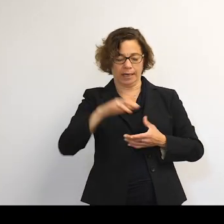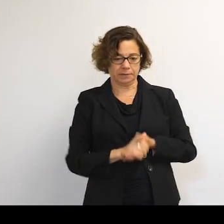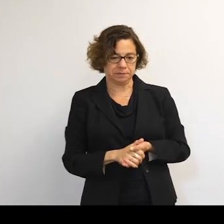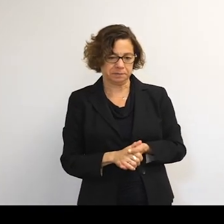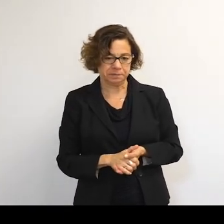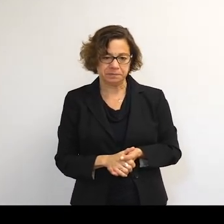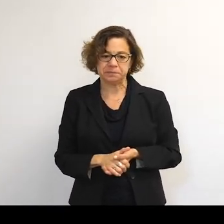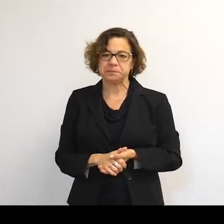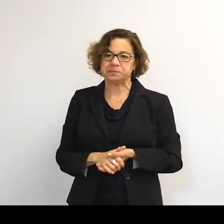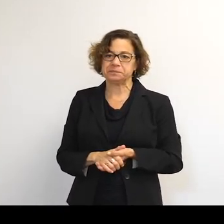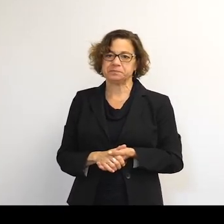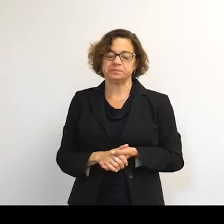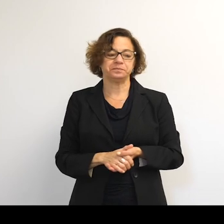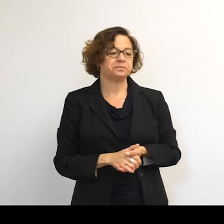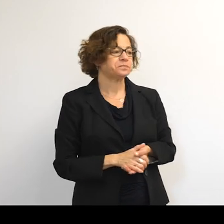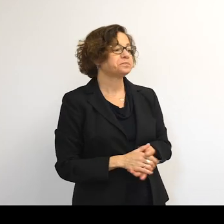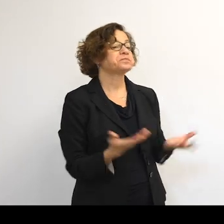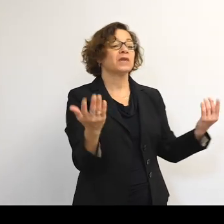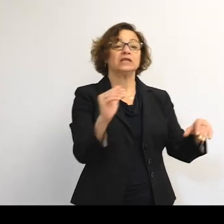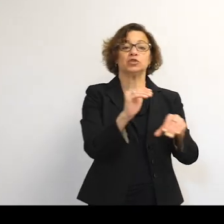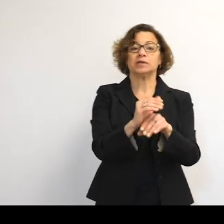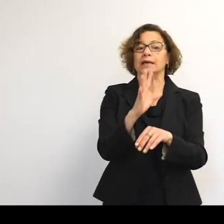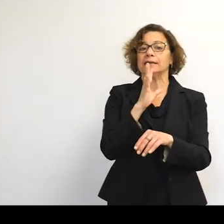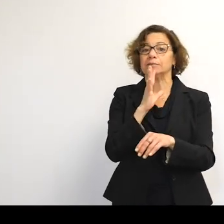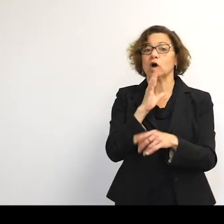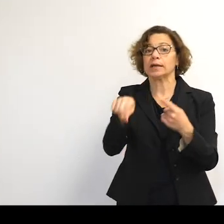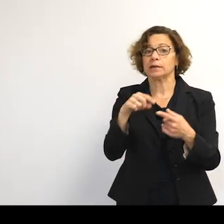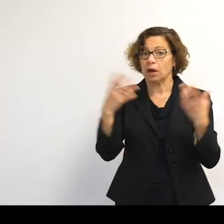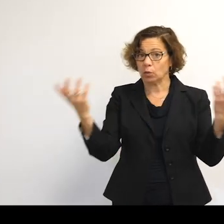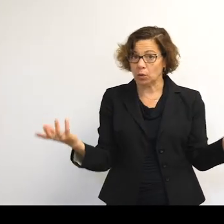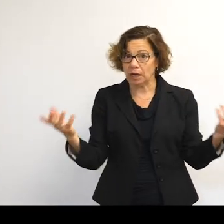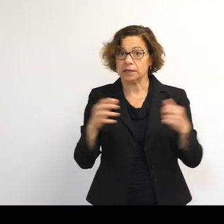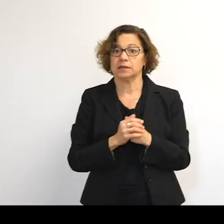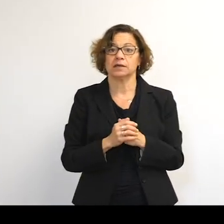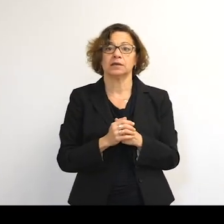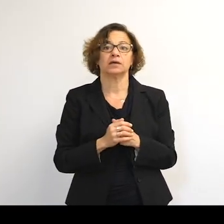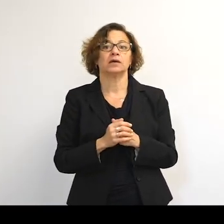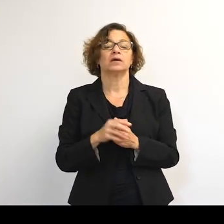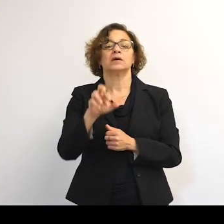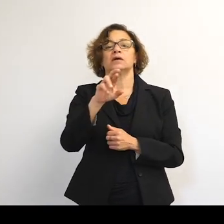Thank you very much. Thank you. Tonight I'll be talking about the rubbish that we as humans--